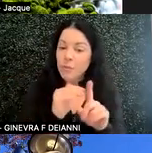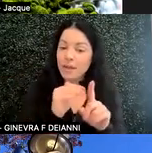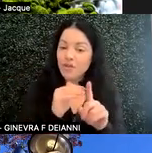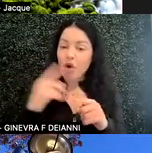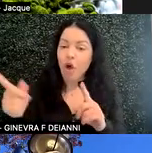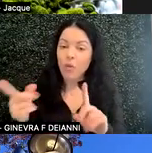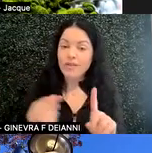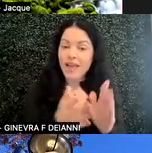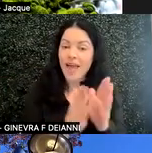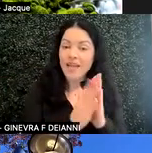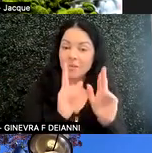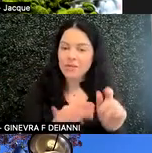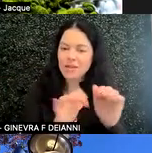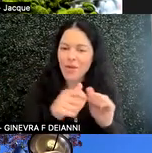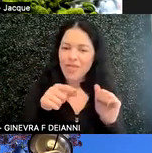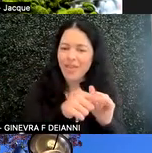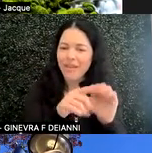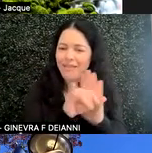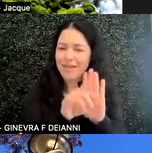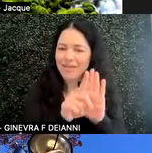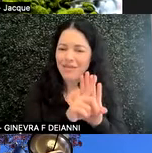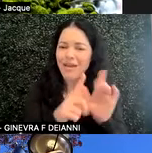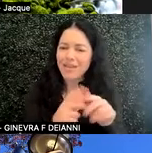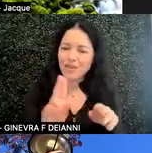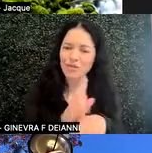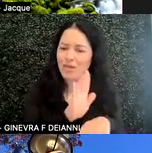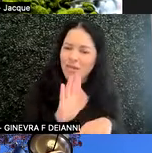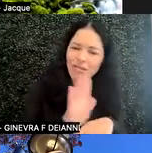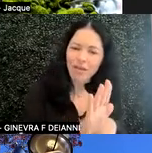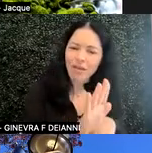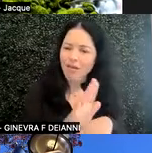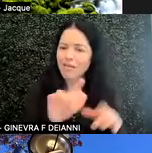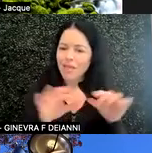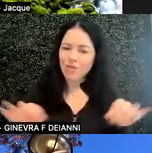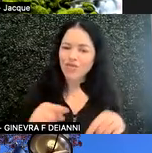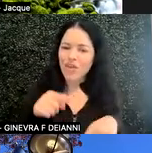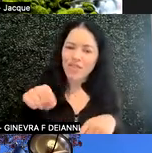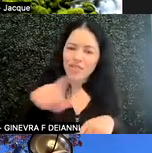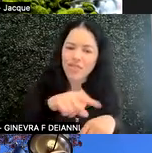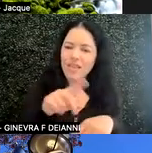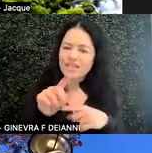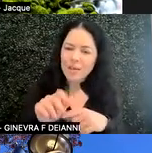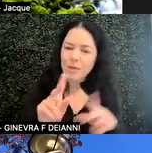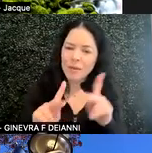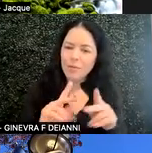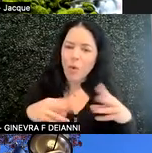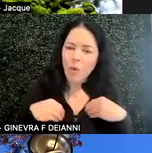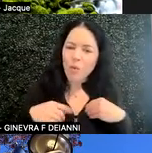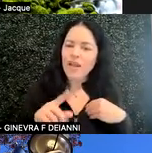and how they identify. Disabled people own their identity. And this is very important. If you are not a member of the community,